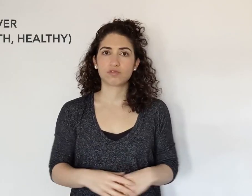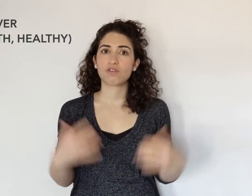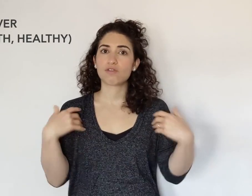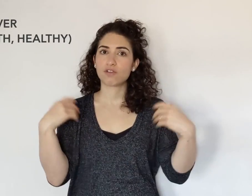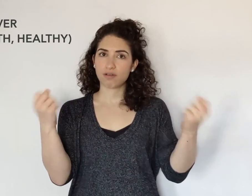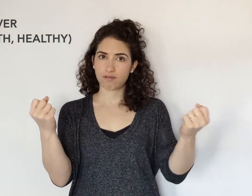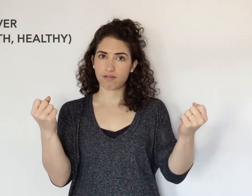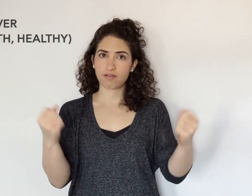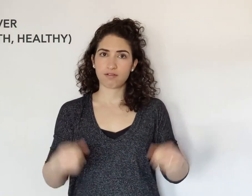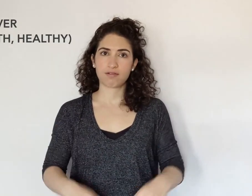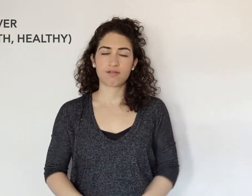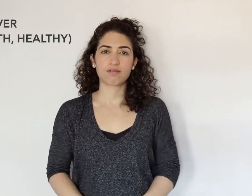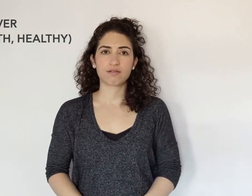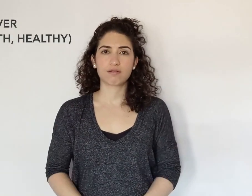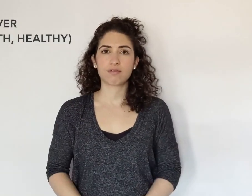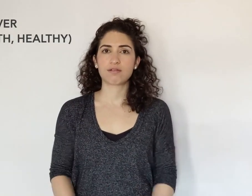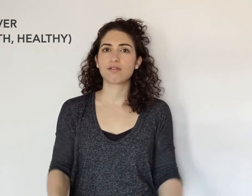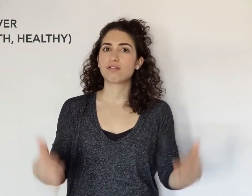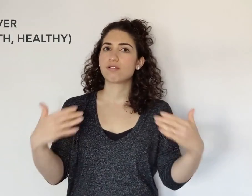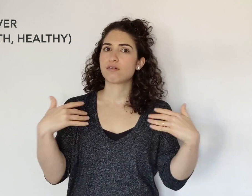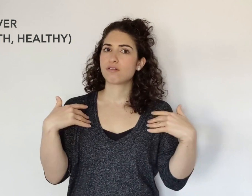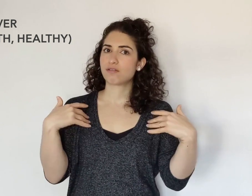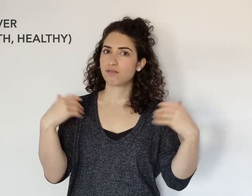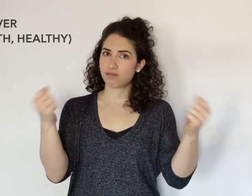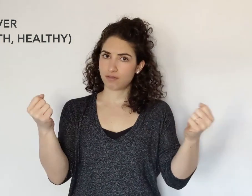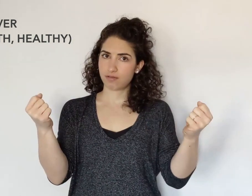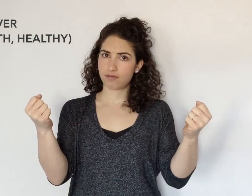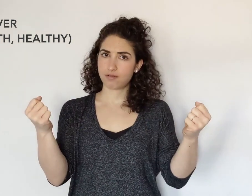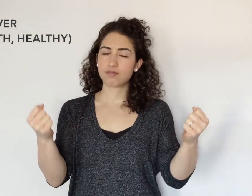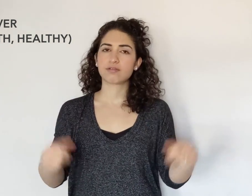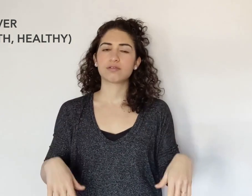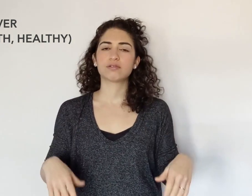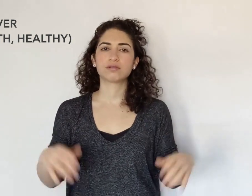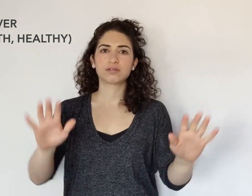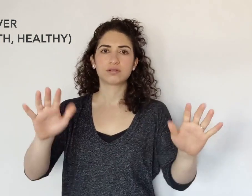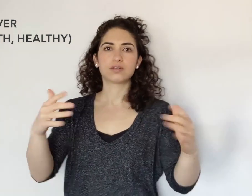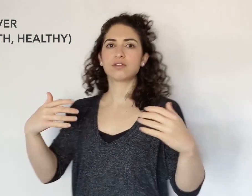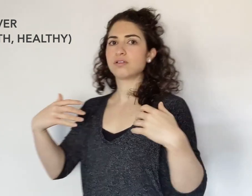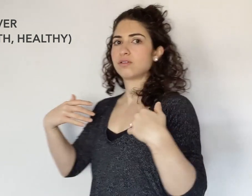RECOVER